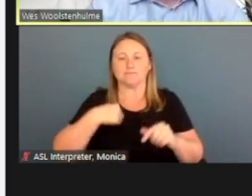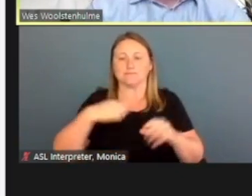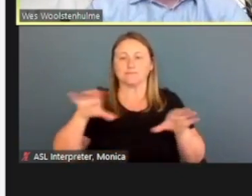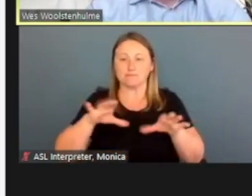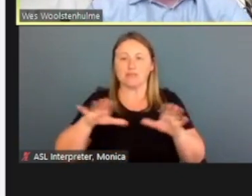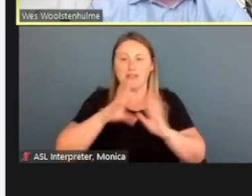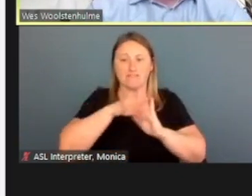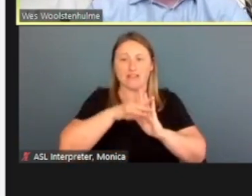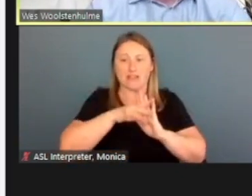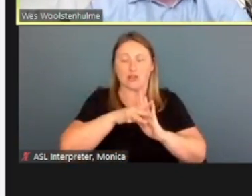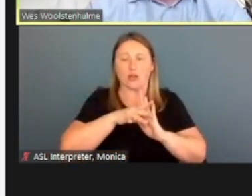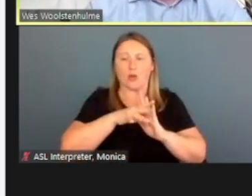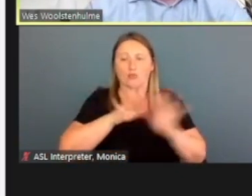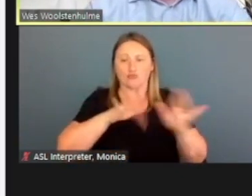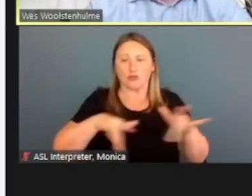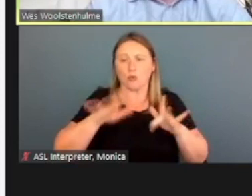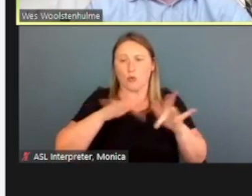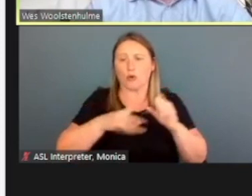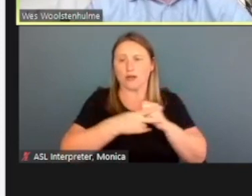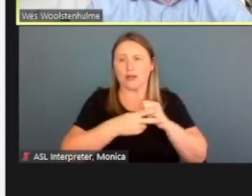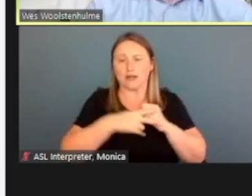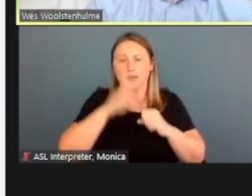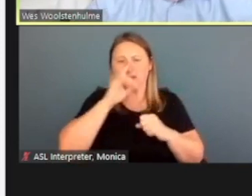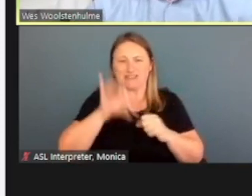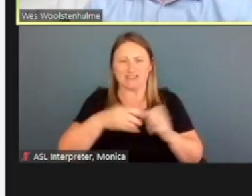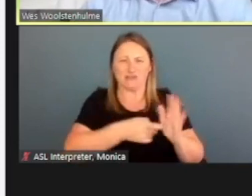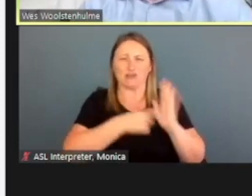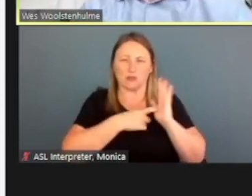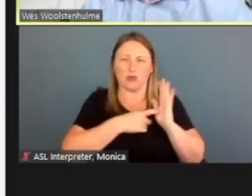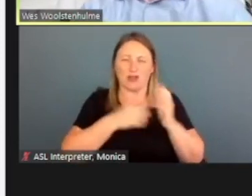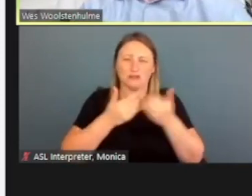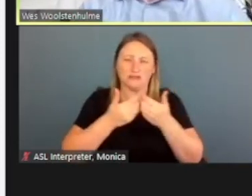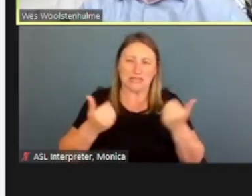because it's requires a separate email every time,